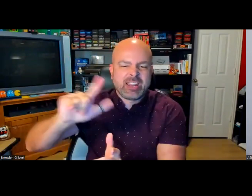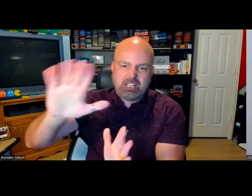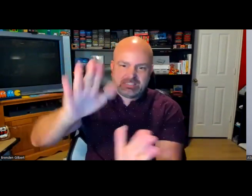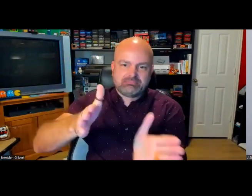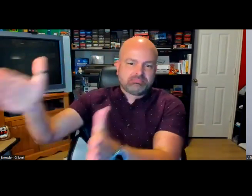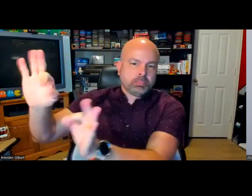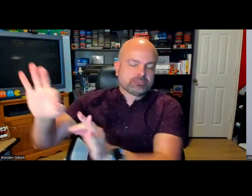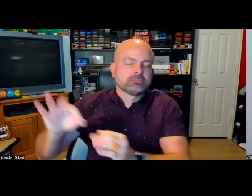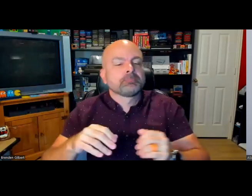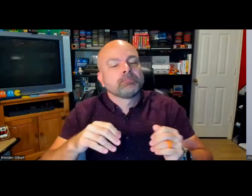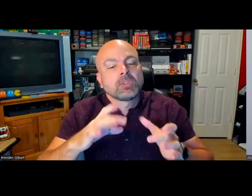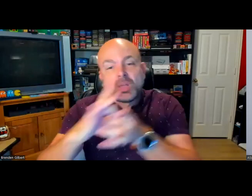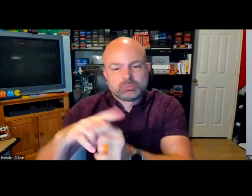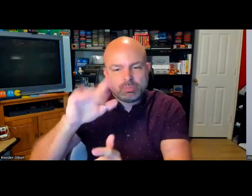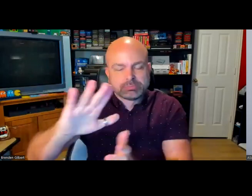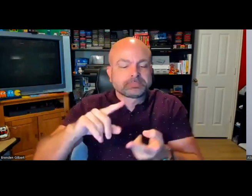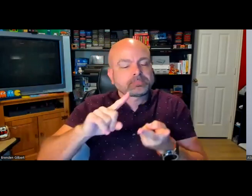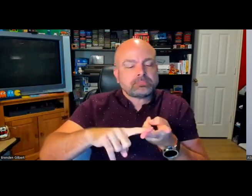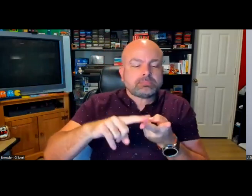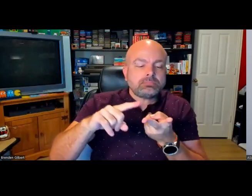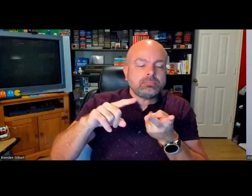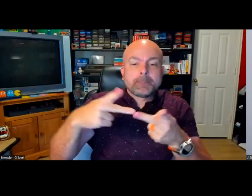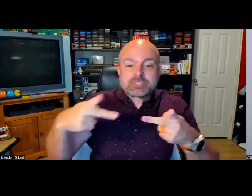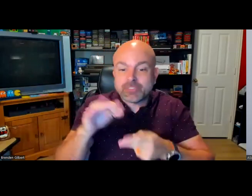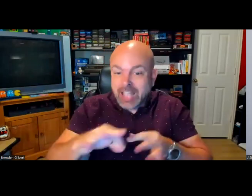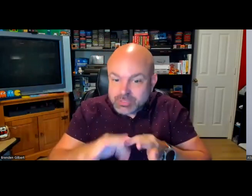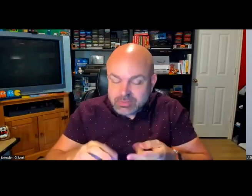I know there will be lots of discussions later, and Yao and